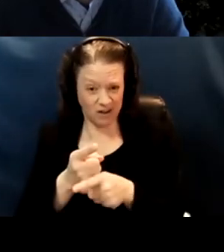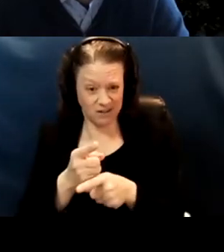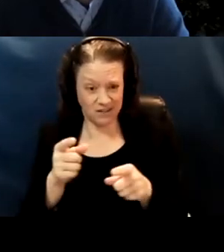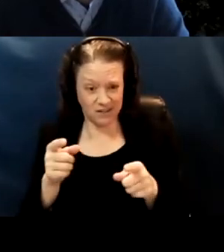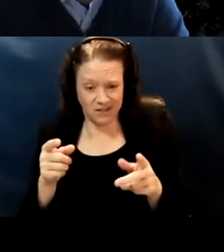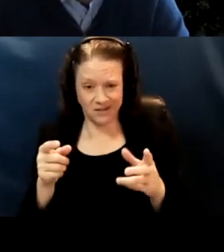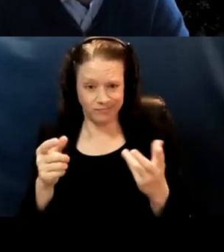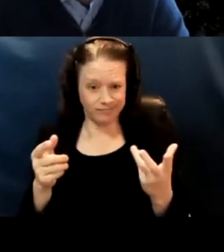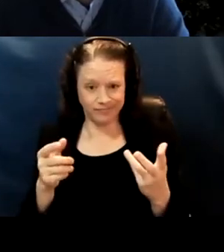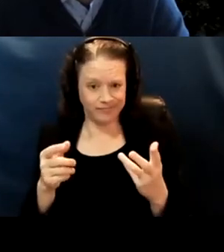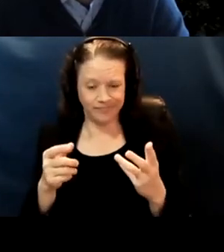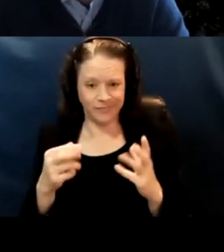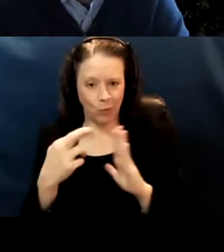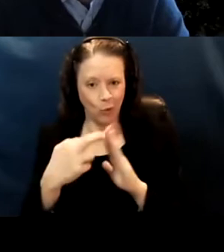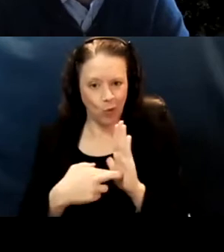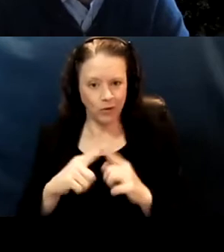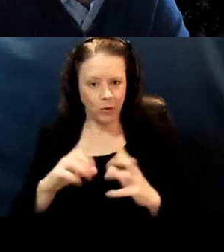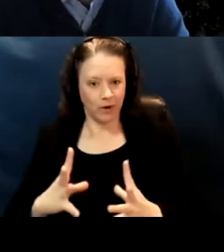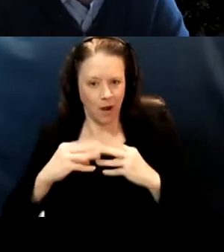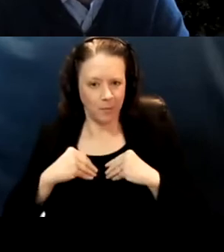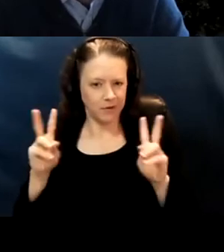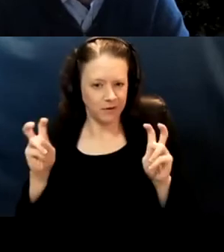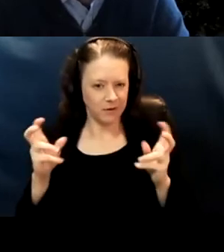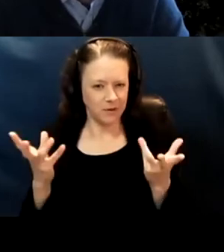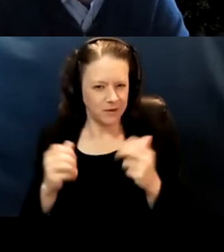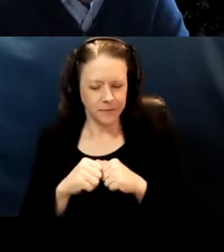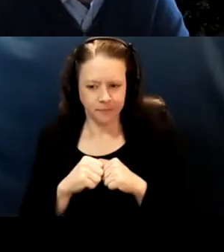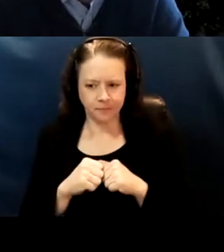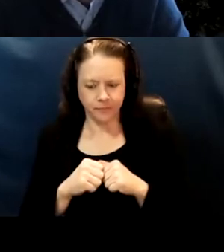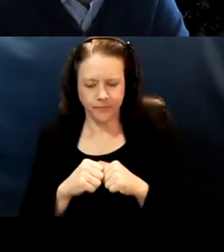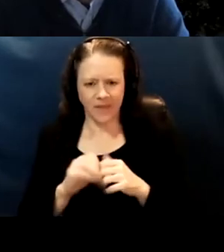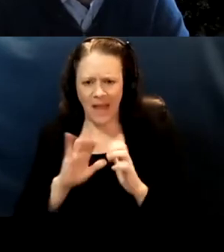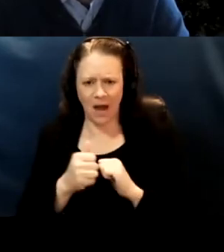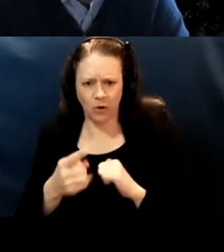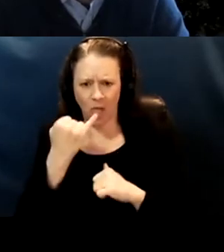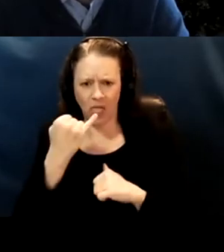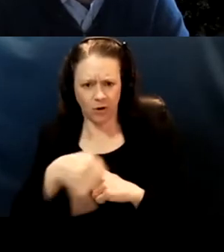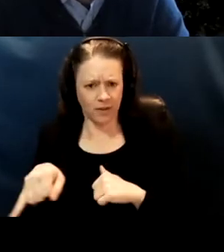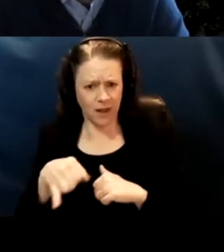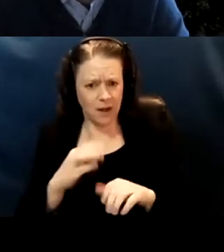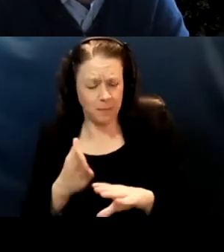the right guide to adopt for it. And where do you draw? How do you draw the line between, you know, here's a strict